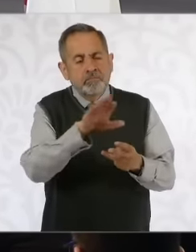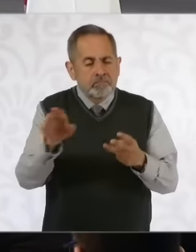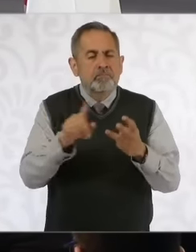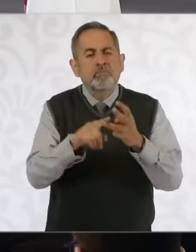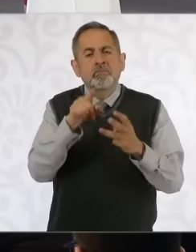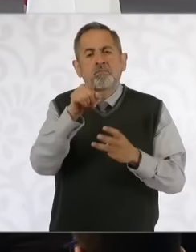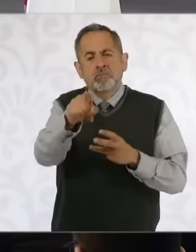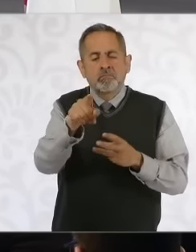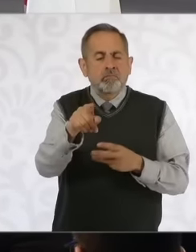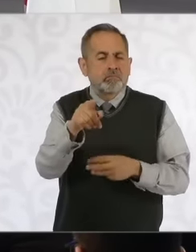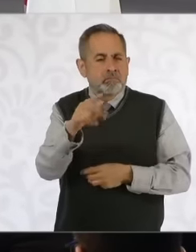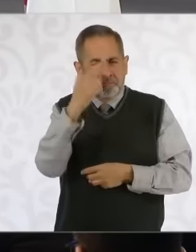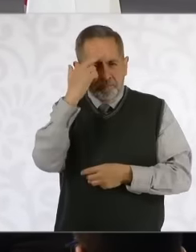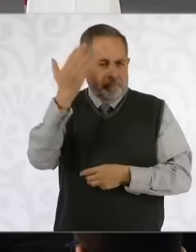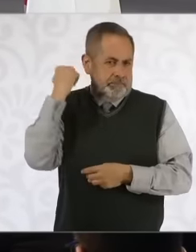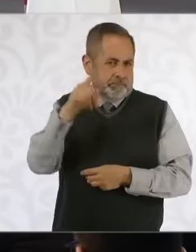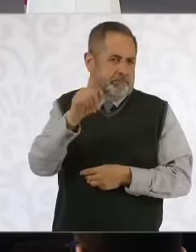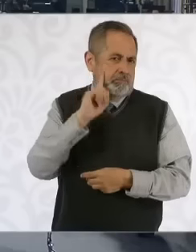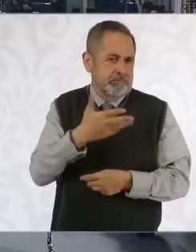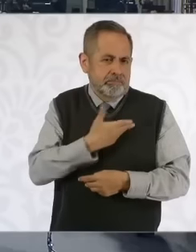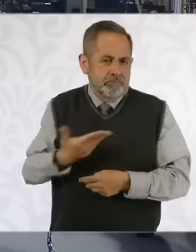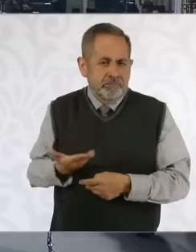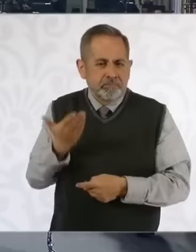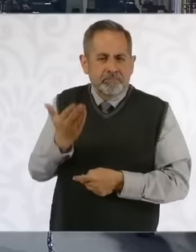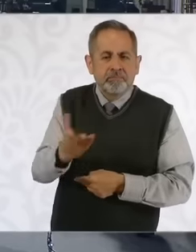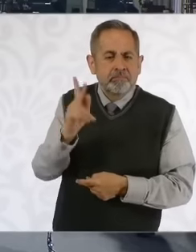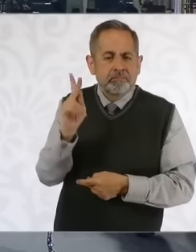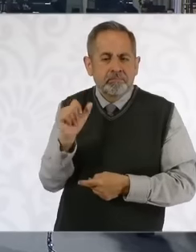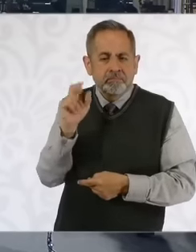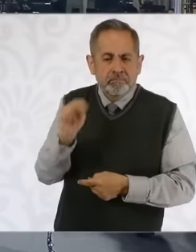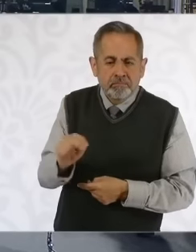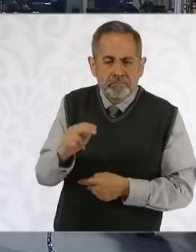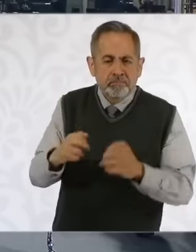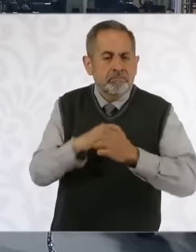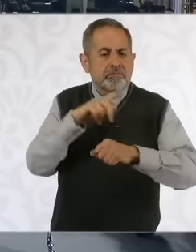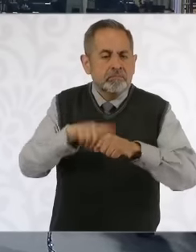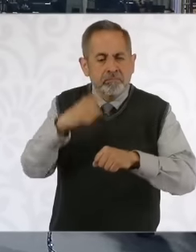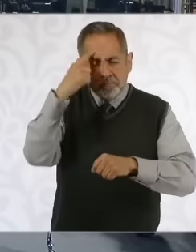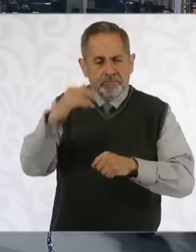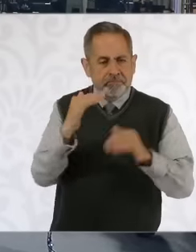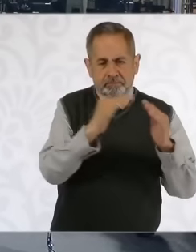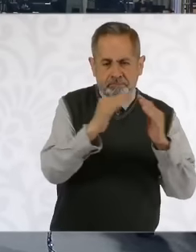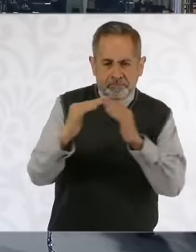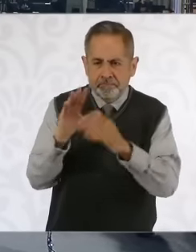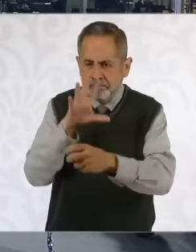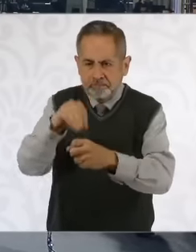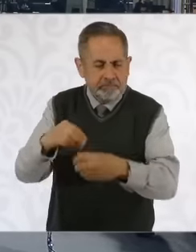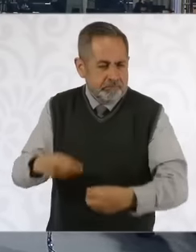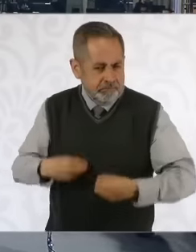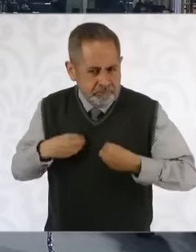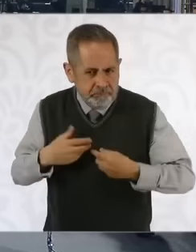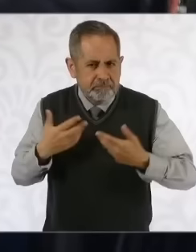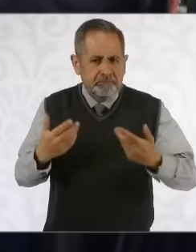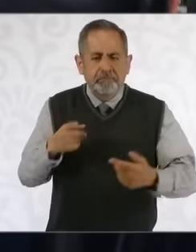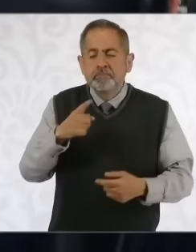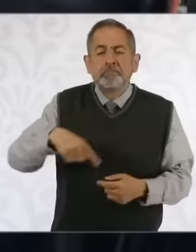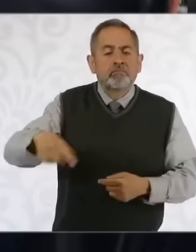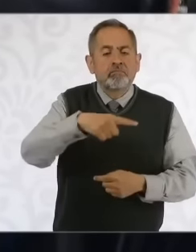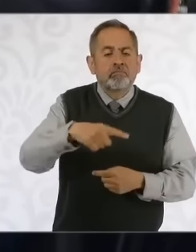presented the National Housing Plan to the president, how it will also benefit the residents of the capital and